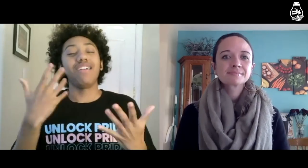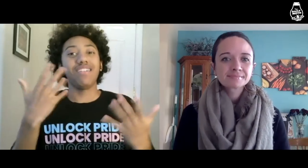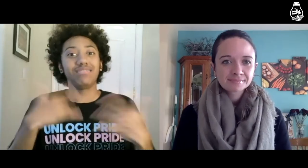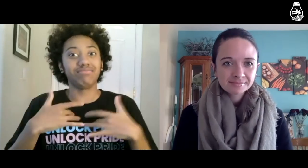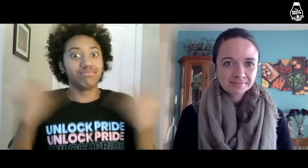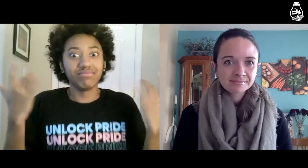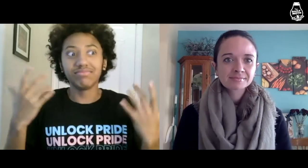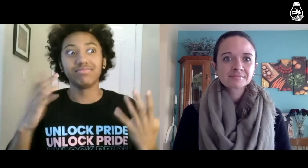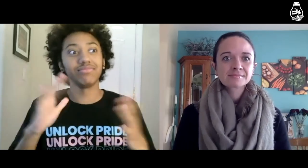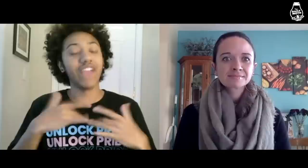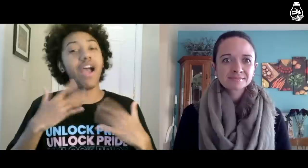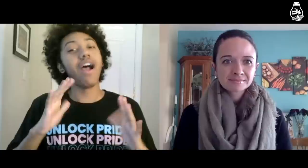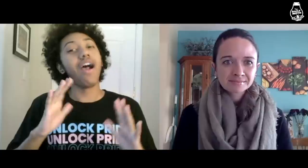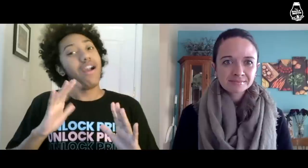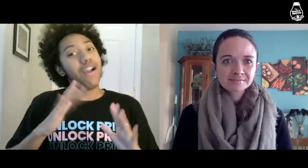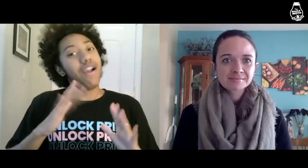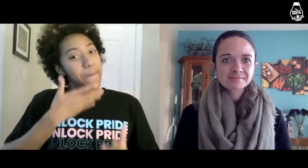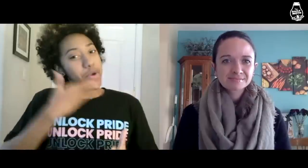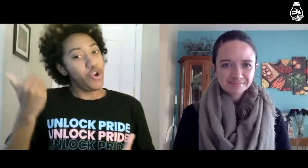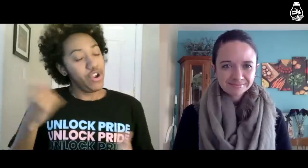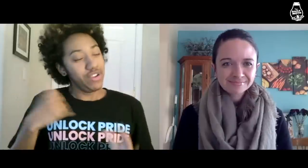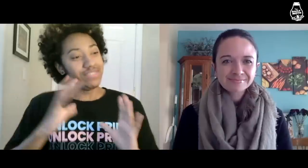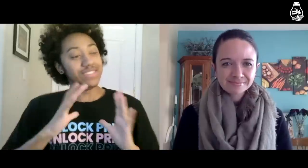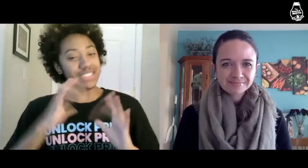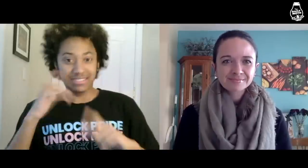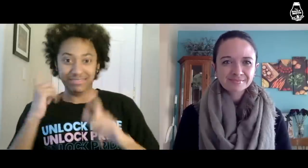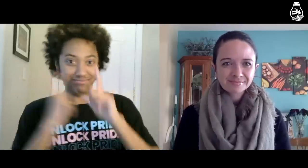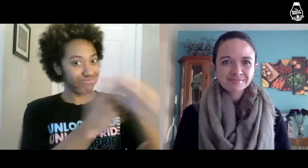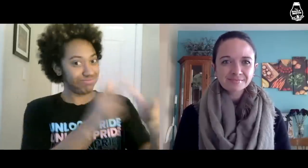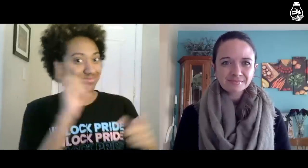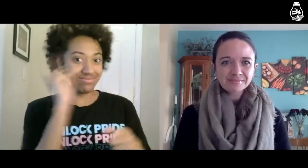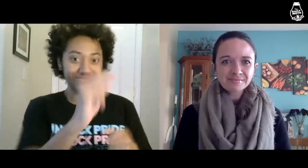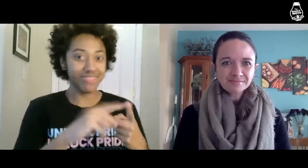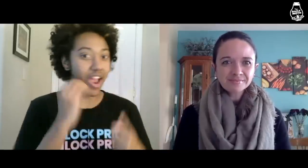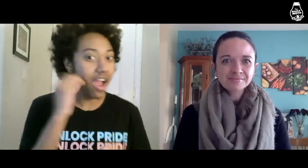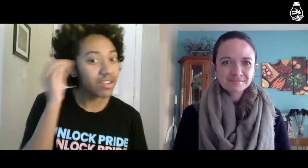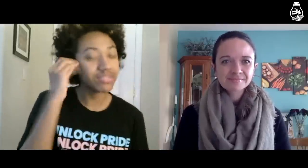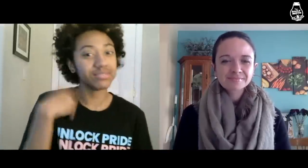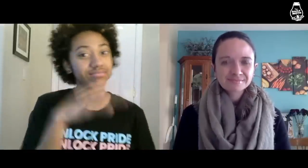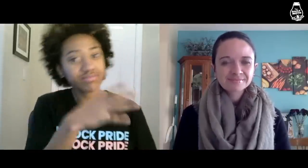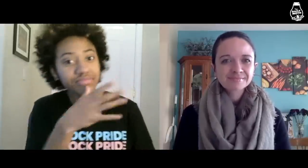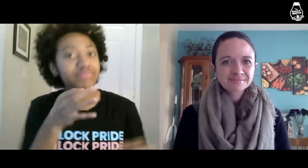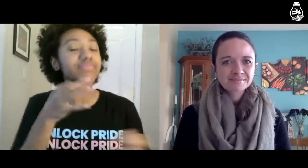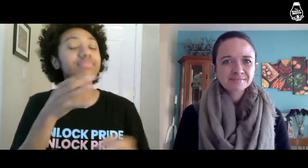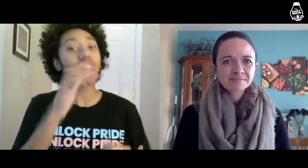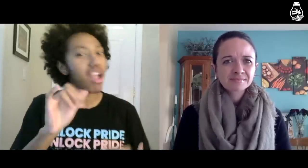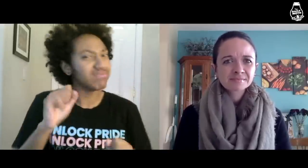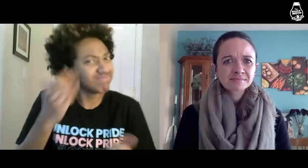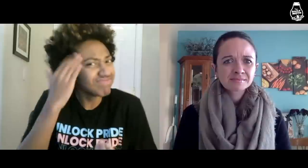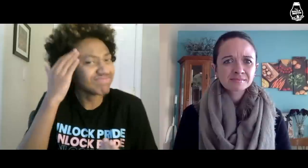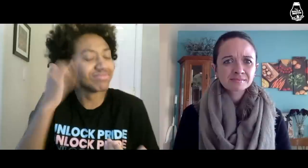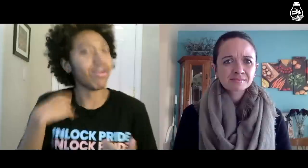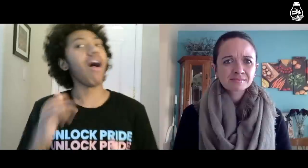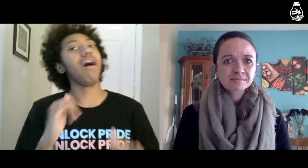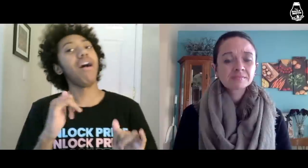I was thrilled, and I felt better. I hurried home and told my mom, and she said she knew all along.